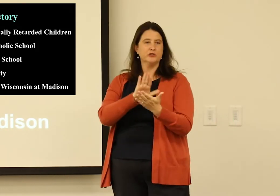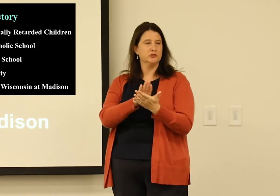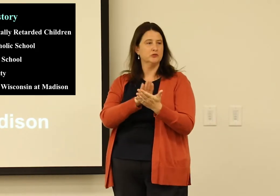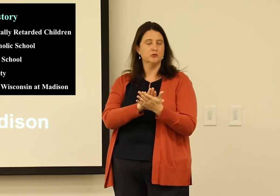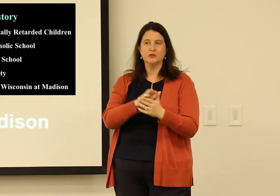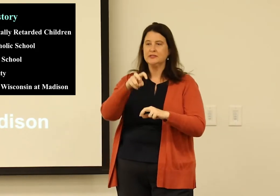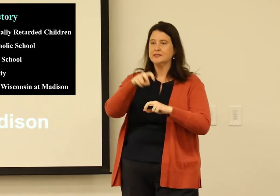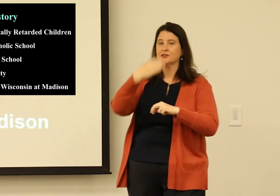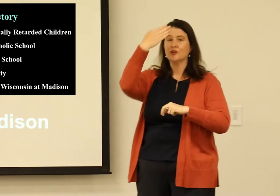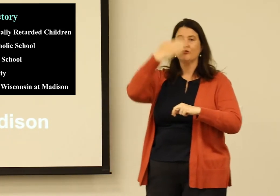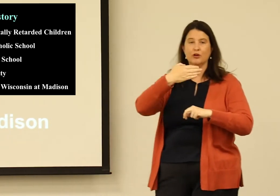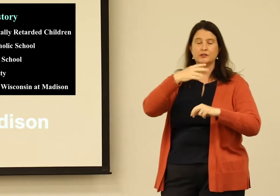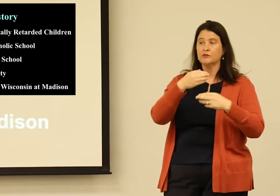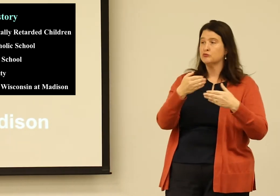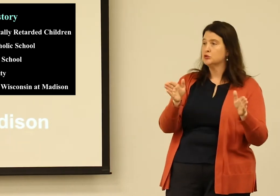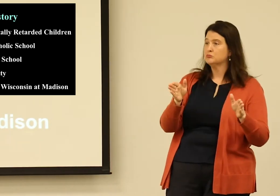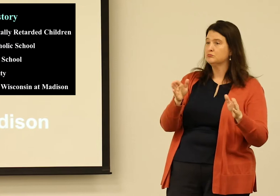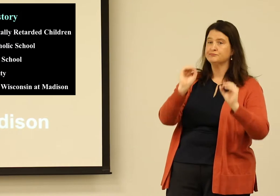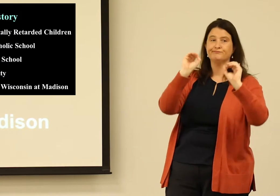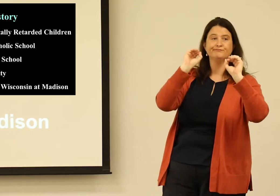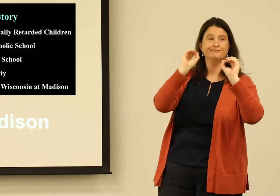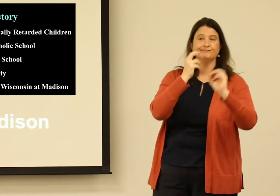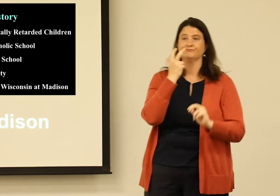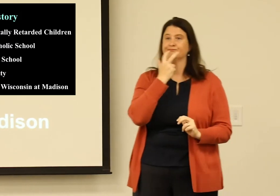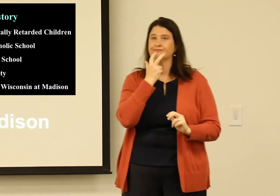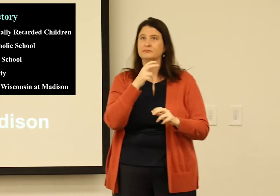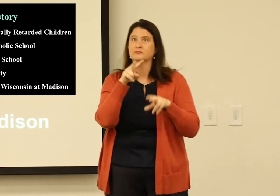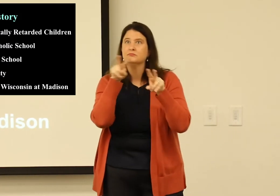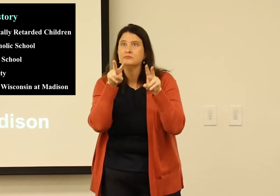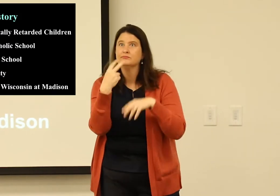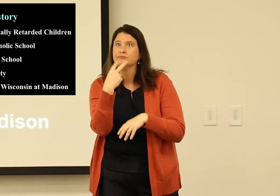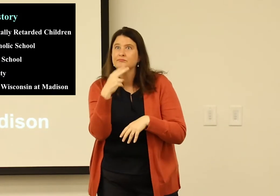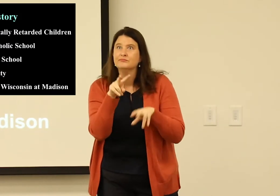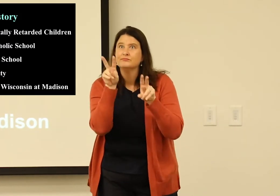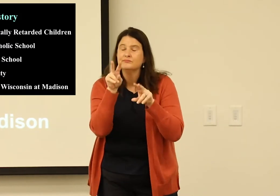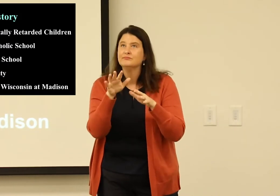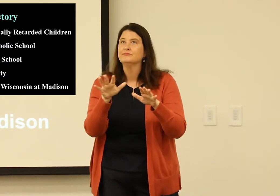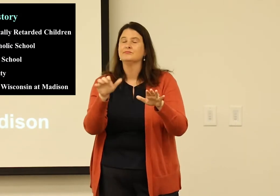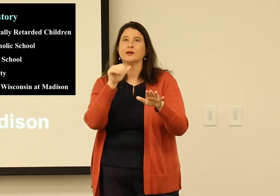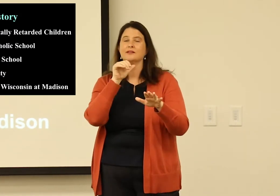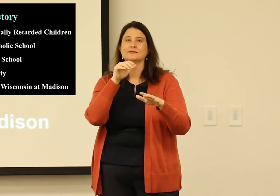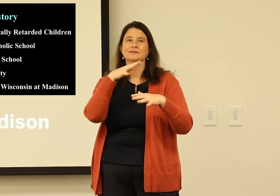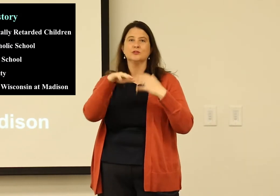in a number of different ways. In elementary school sitting in the front of the classroom trying to read the teacher's lips